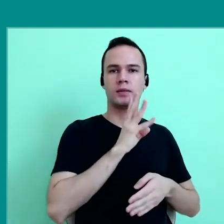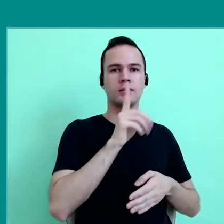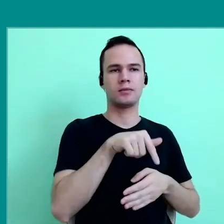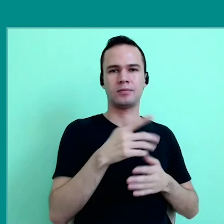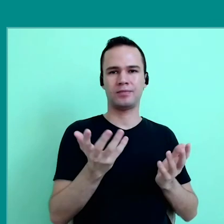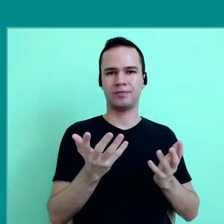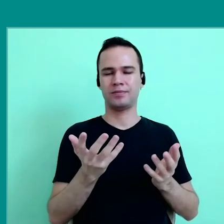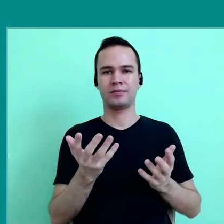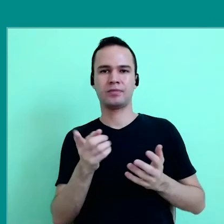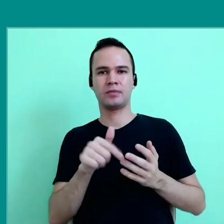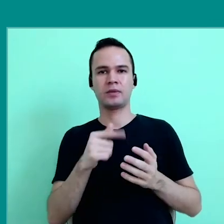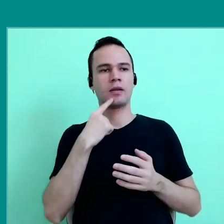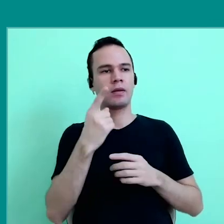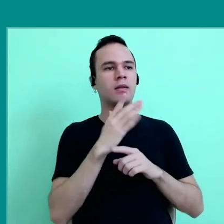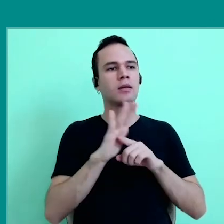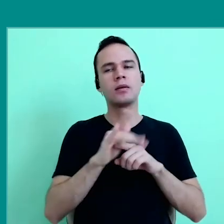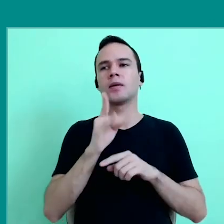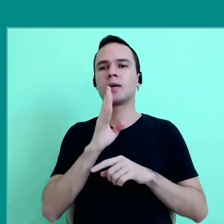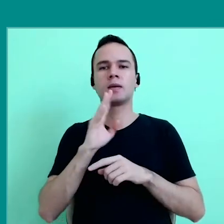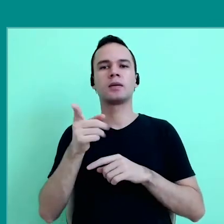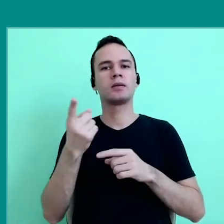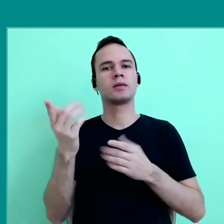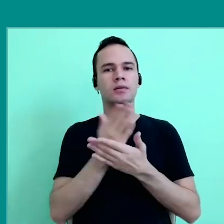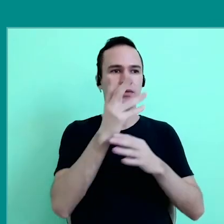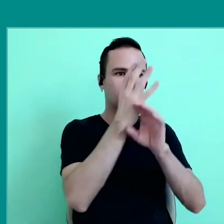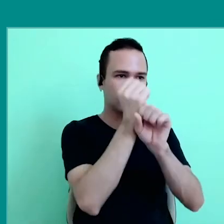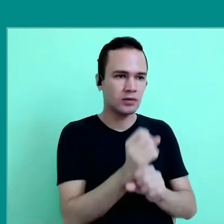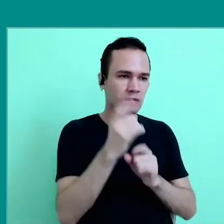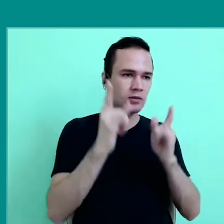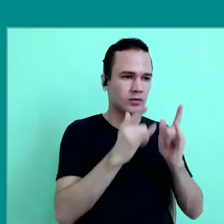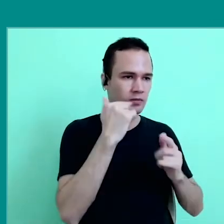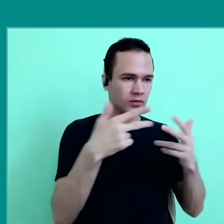the power of knowledge given to algorithms, for platforms.